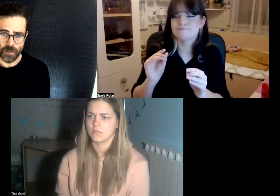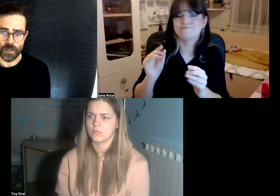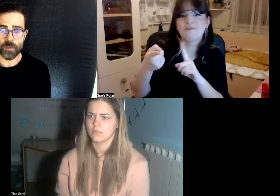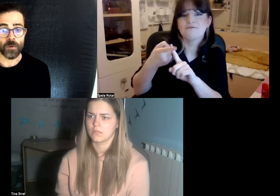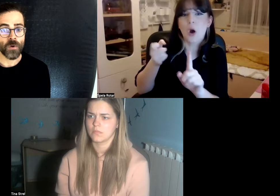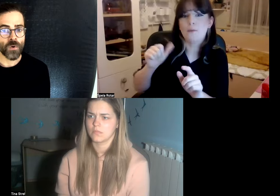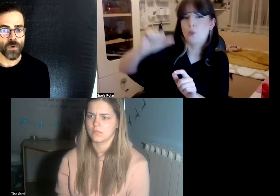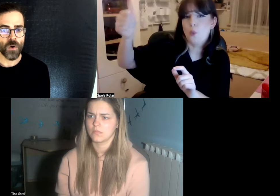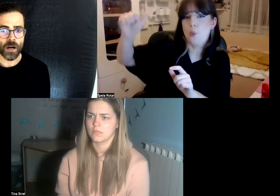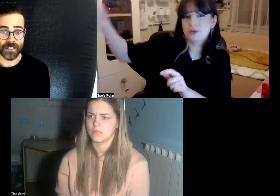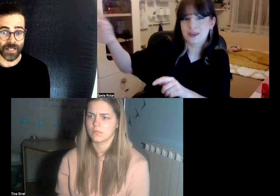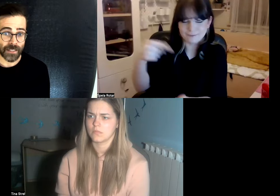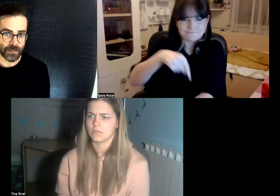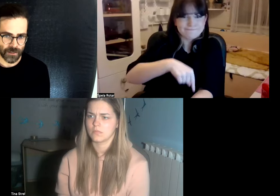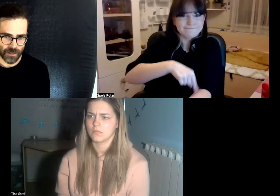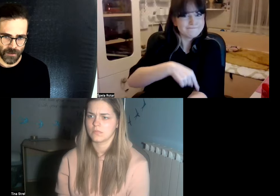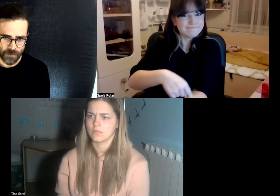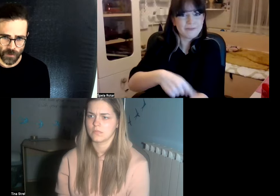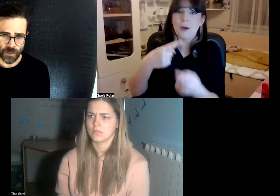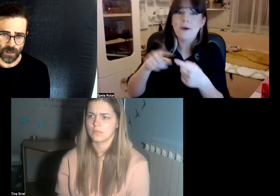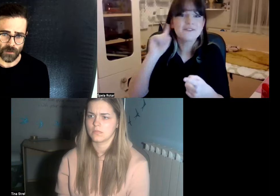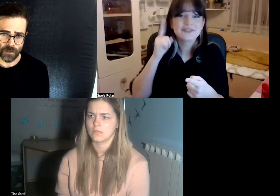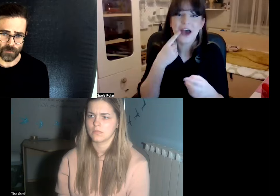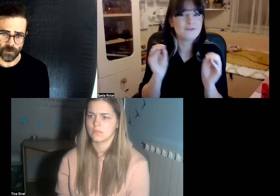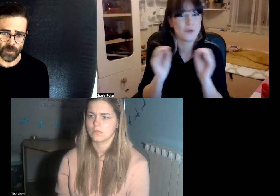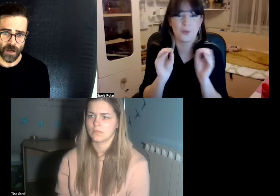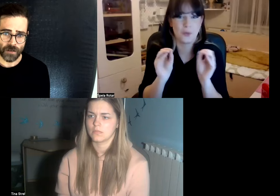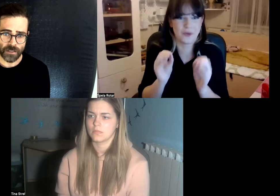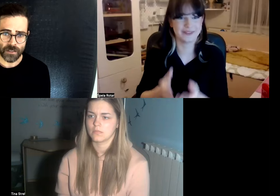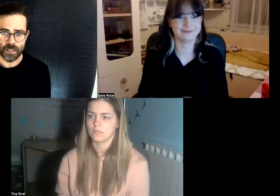people who are genetically deaf to inherited from the parents